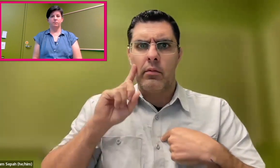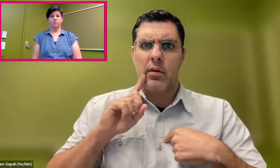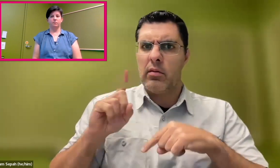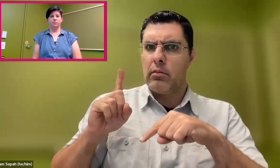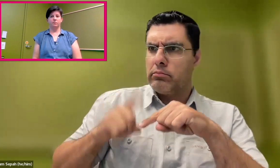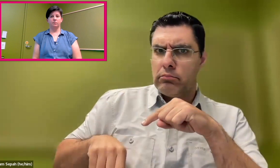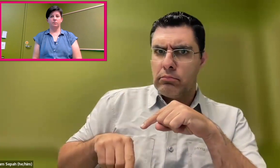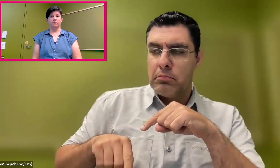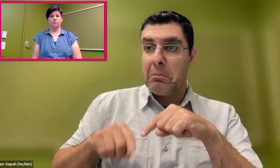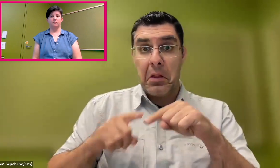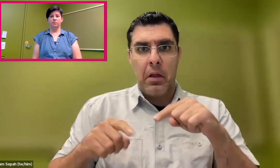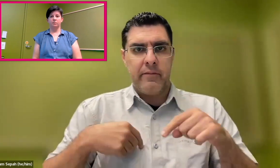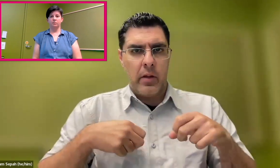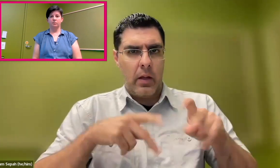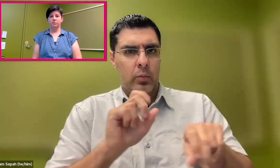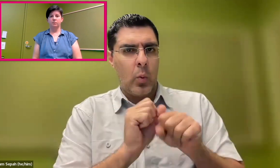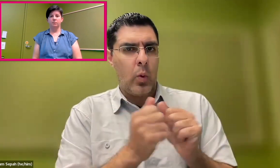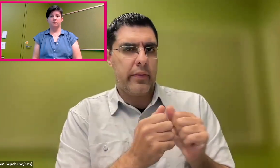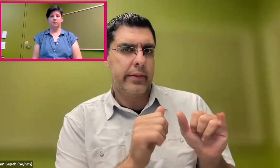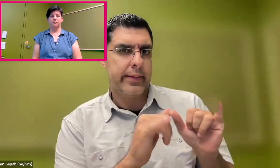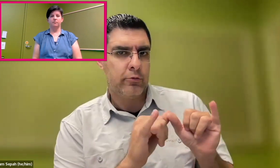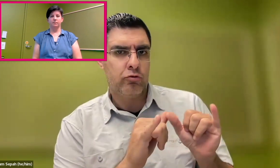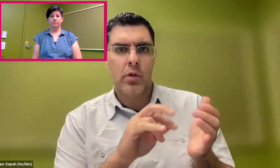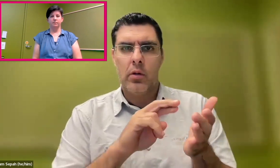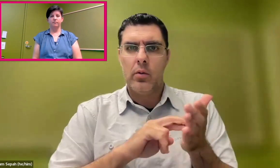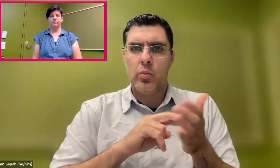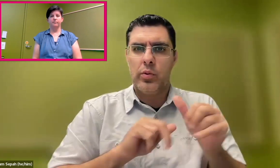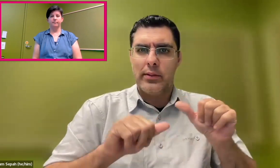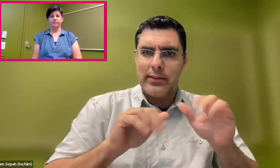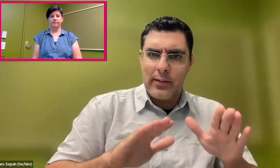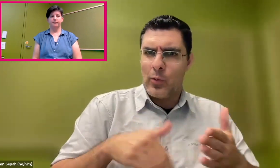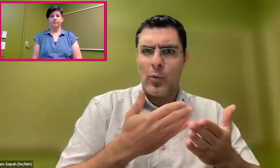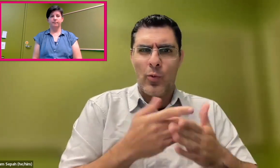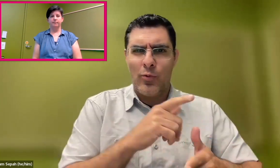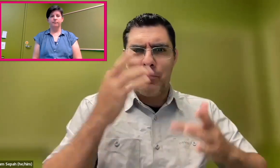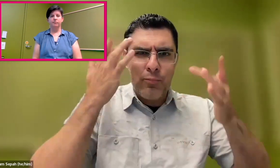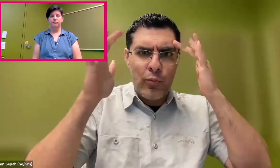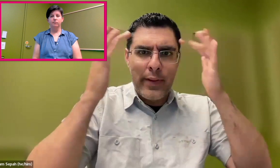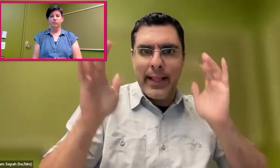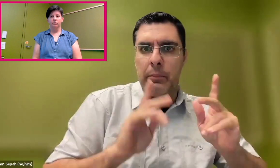as a deaf person, I don't always have doors open to me, but now, working with engineers and research scientists and all